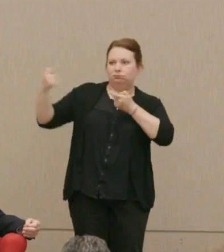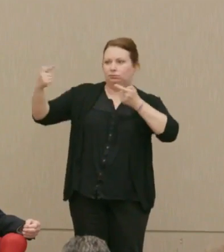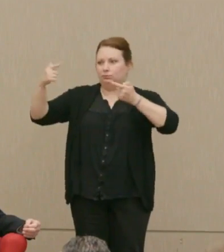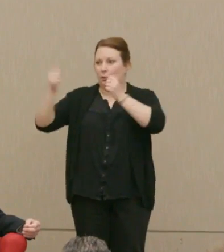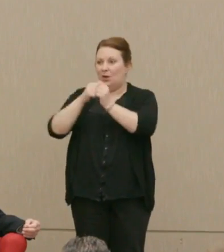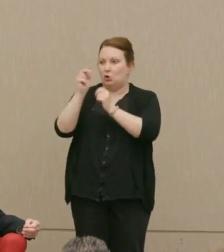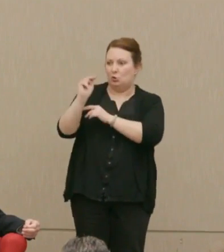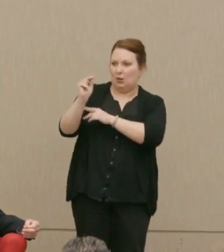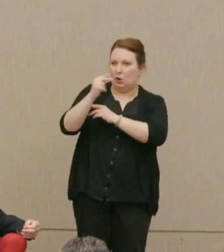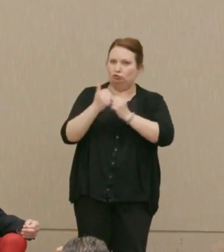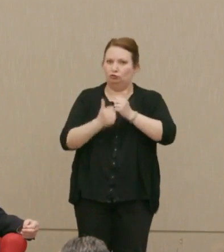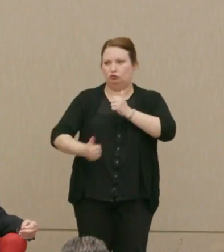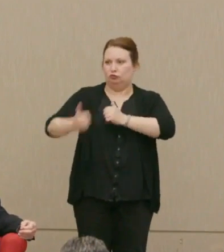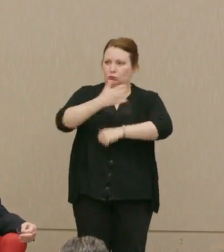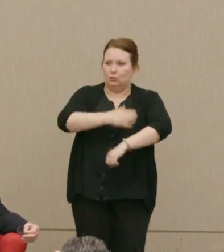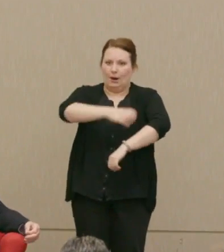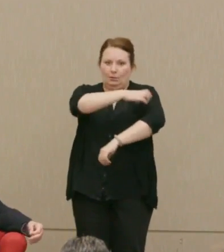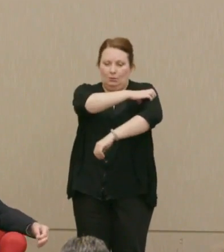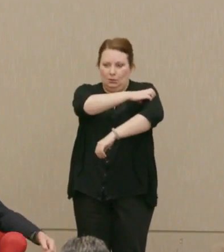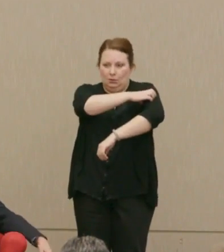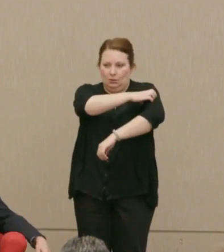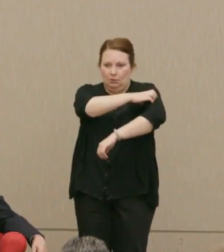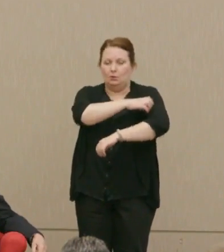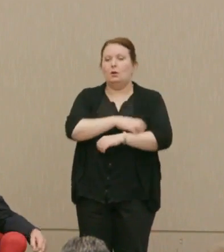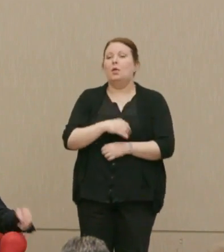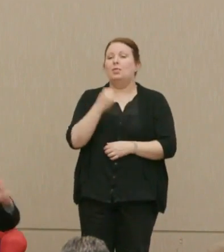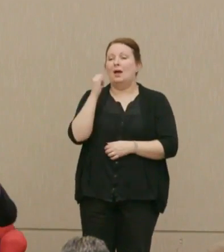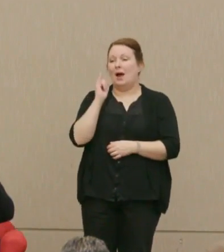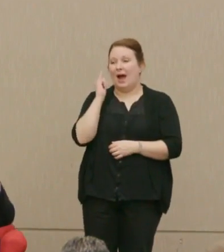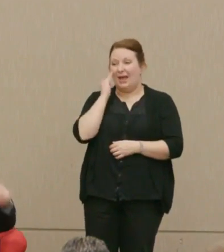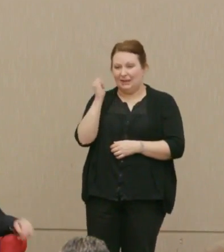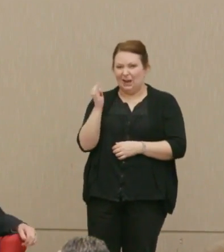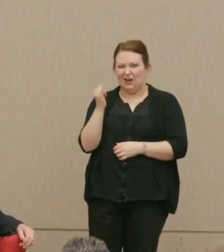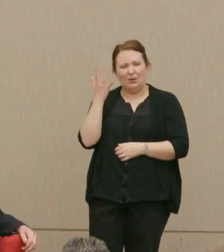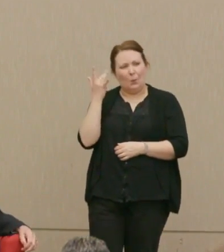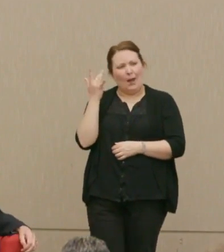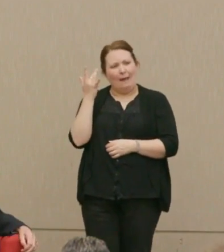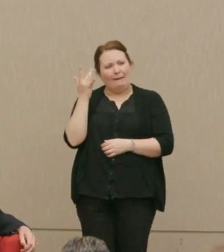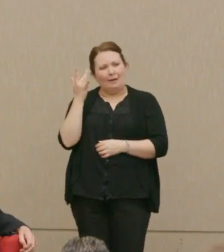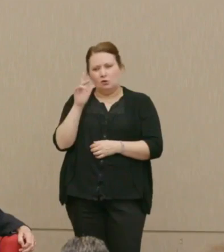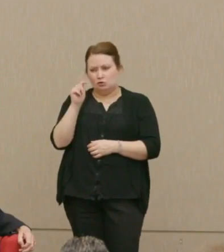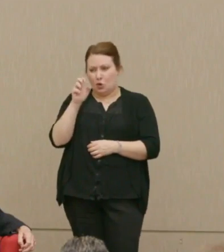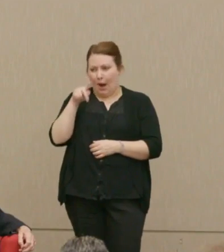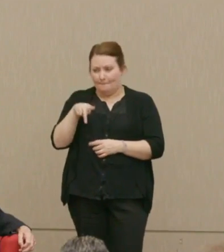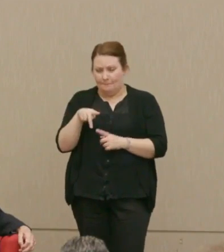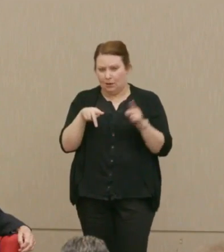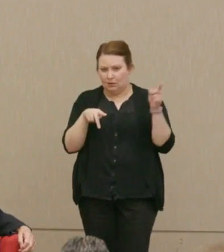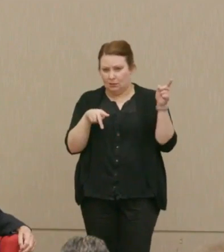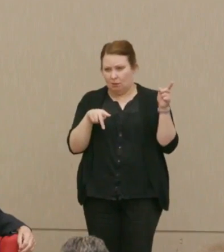super power. Dr. Ellsberg: But even to come, and the idea that in a cold war, why is Trump announcing